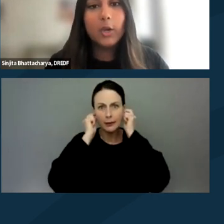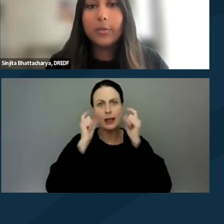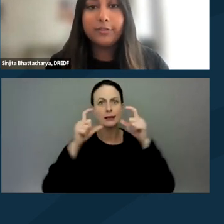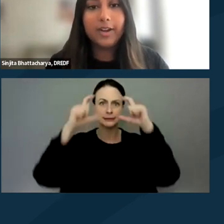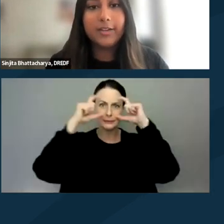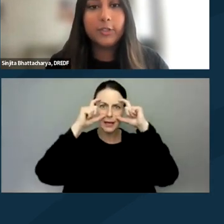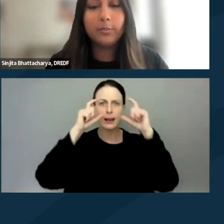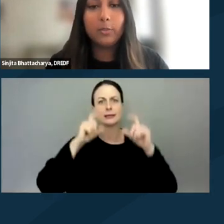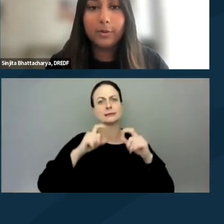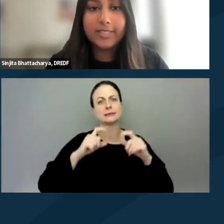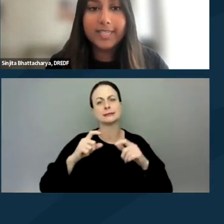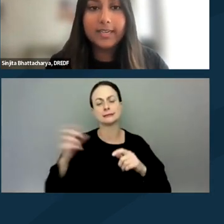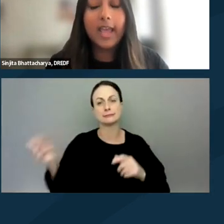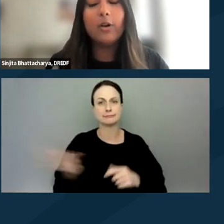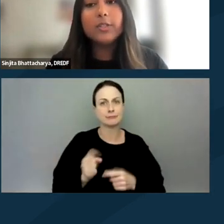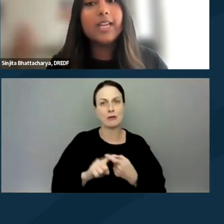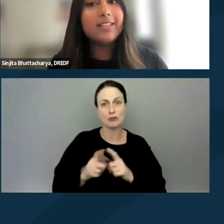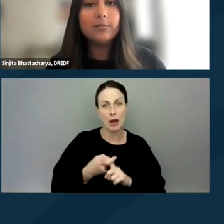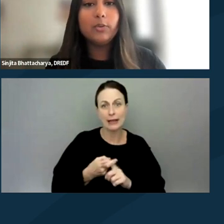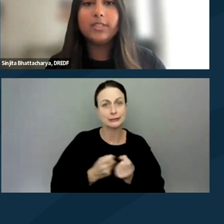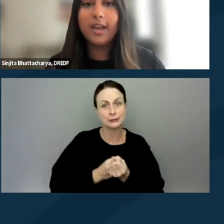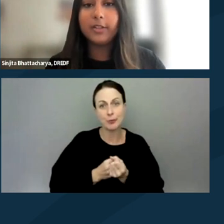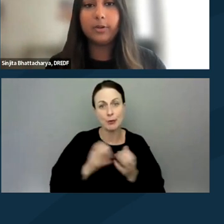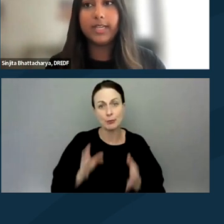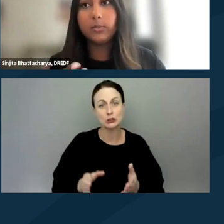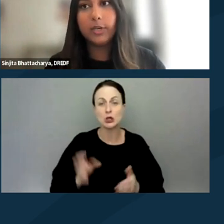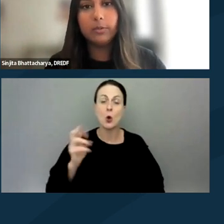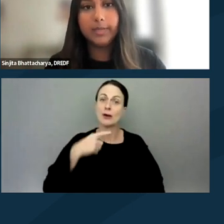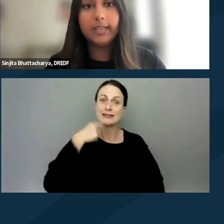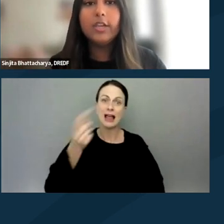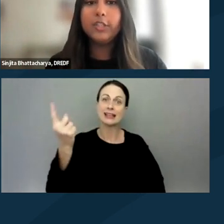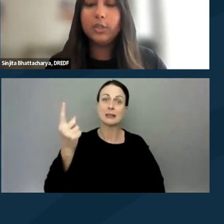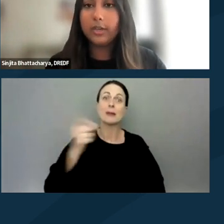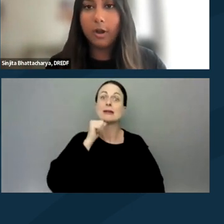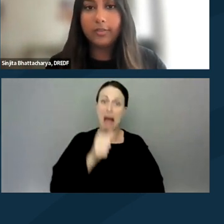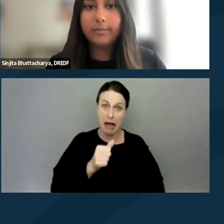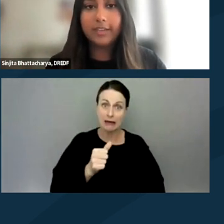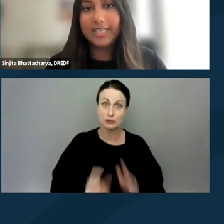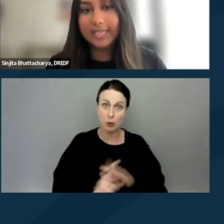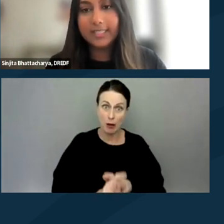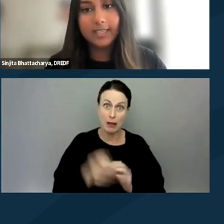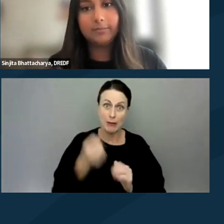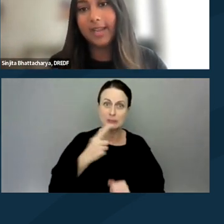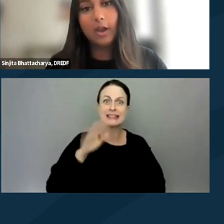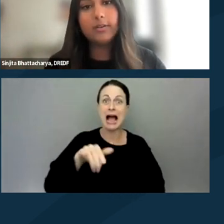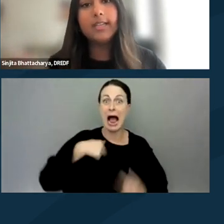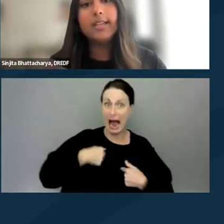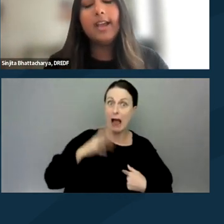going with a friend or support person, and also telling someone who's not at the protest where you will be. So you can call them if needed to get out